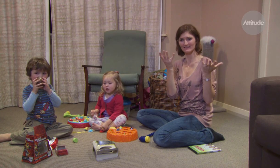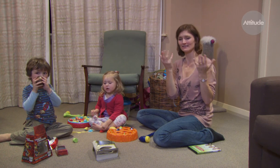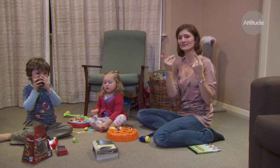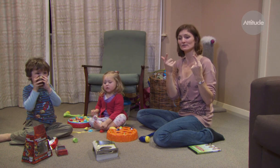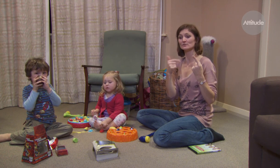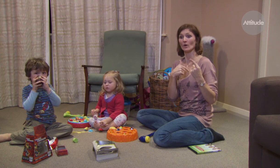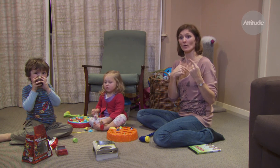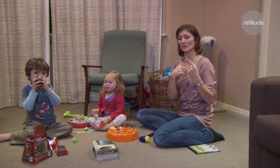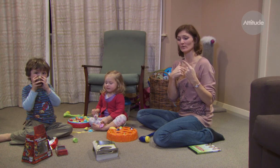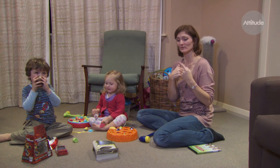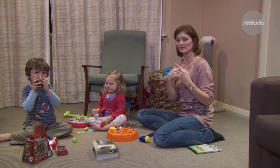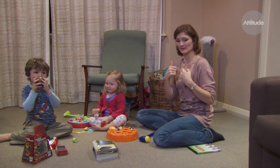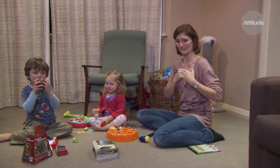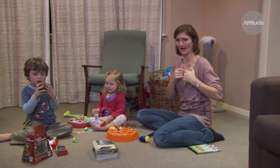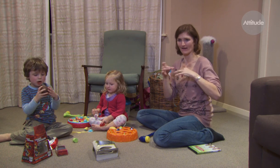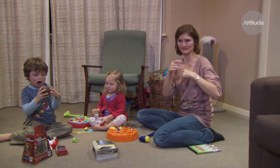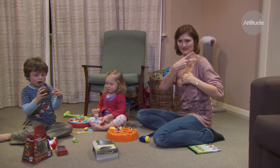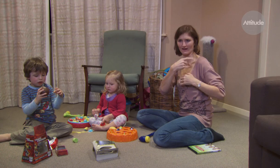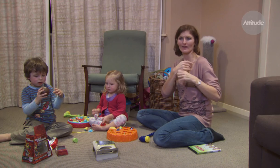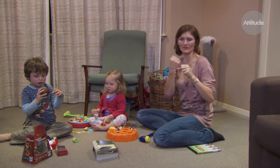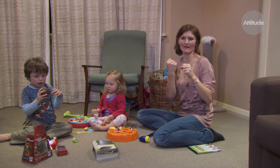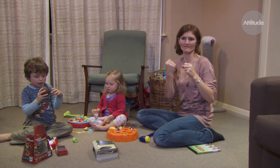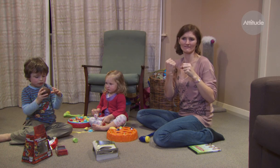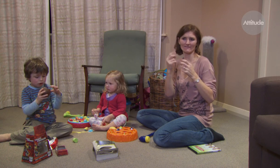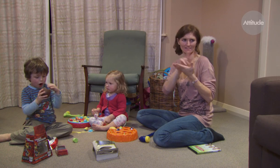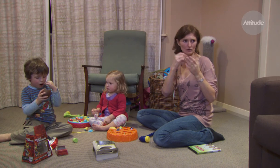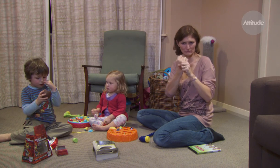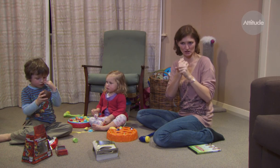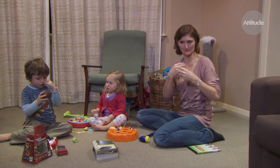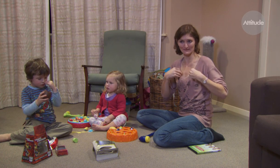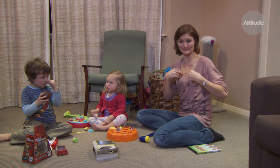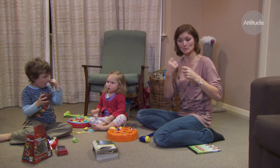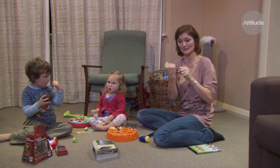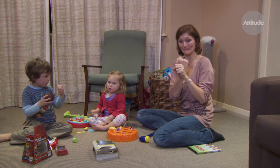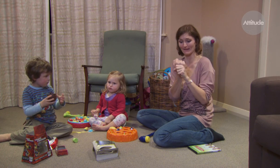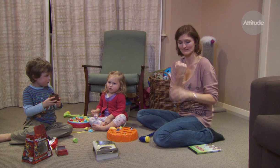which isn’t the vocabulary you need to be talking with your children. We’ve produced